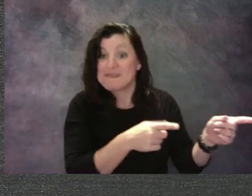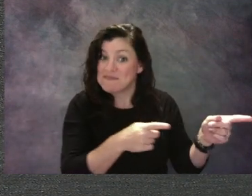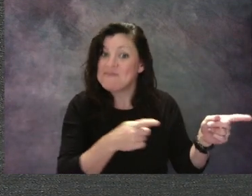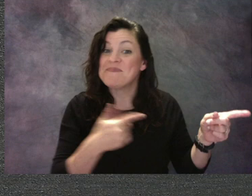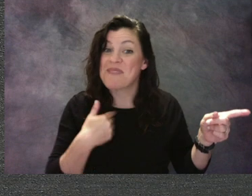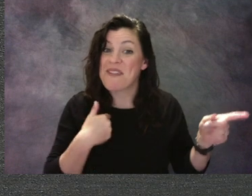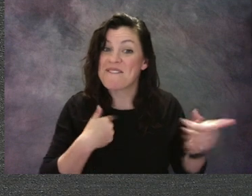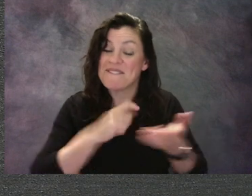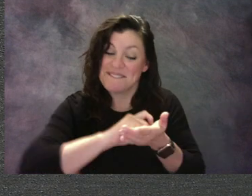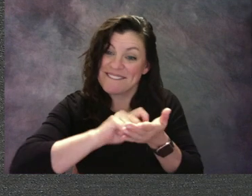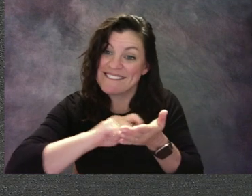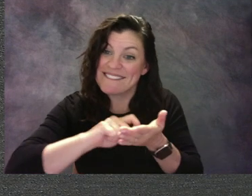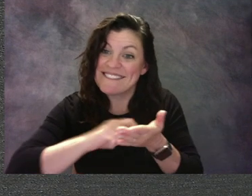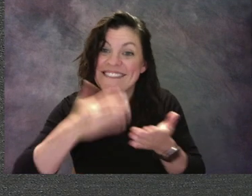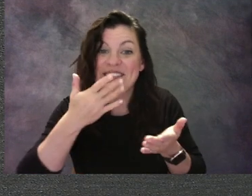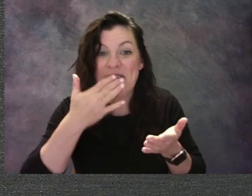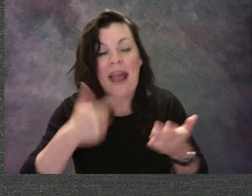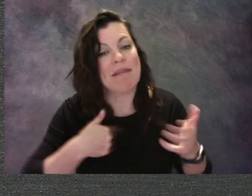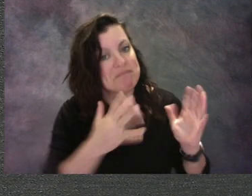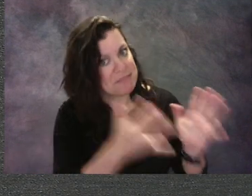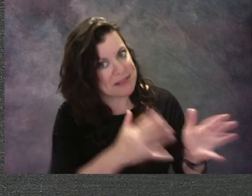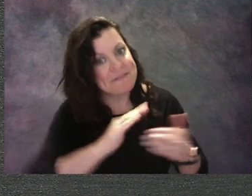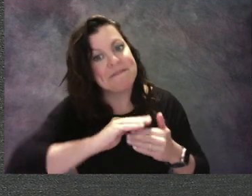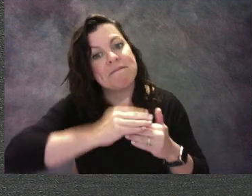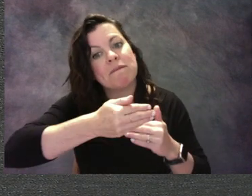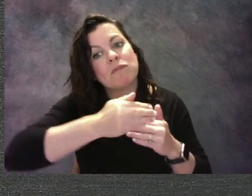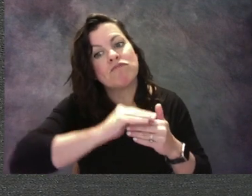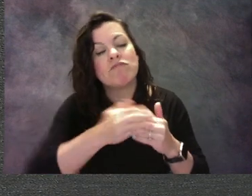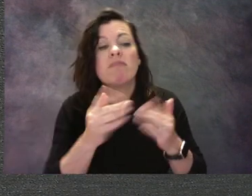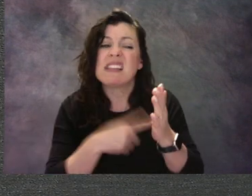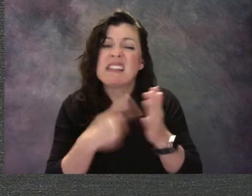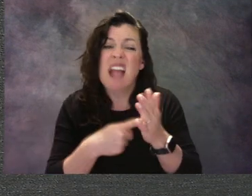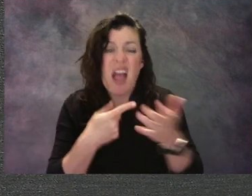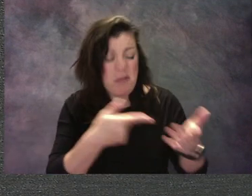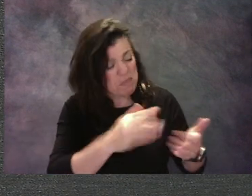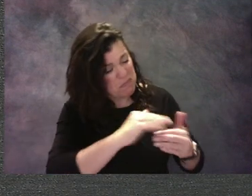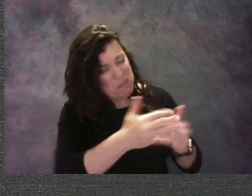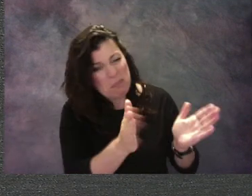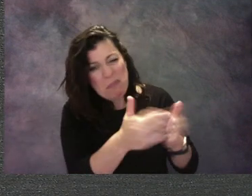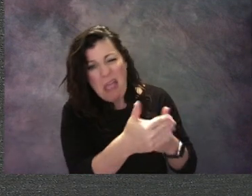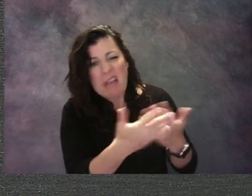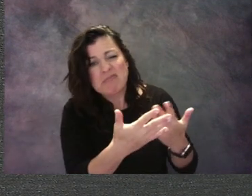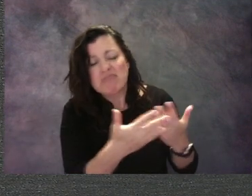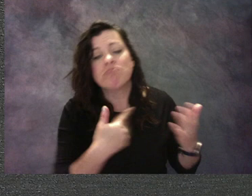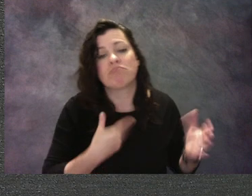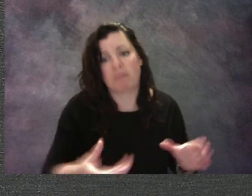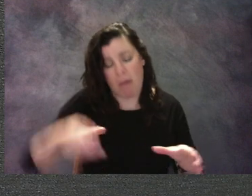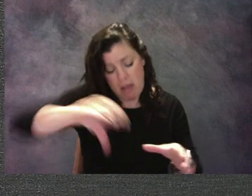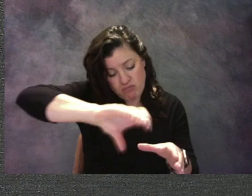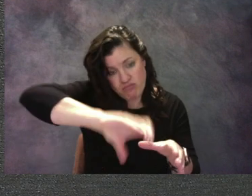but sometimes it's easier if you have like a pencil box and you wanna put them there. It's just important to make sure